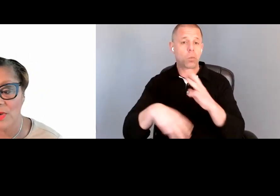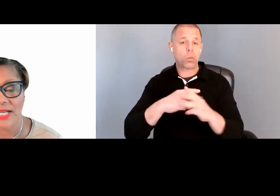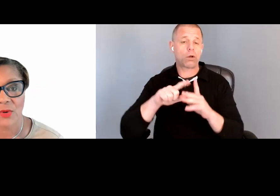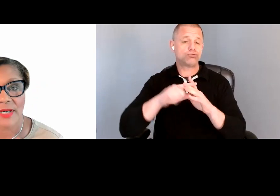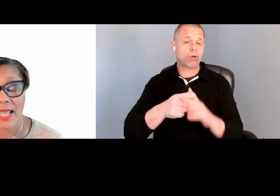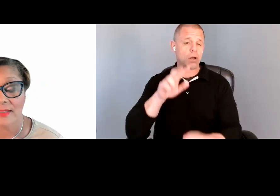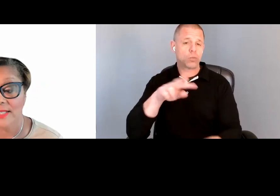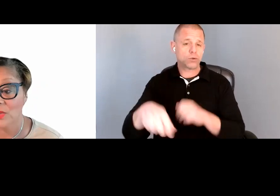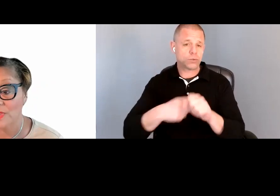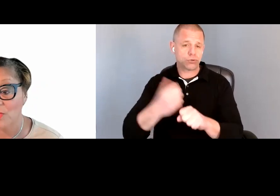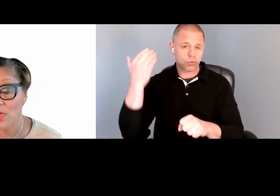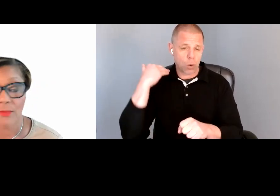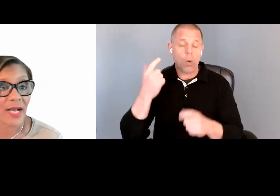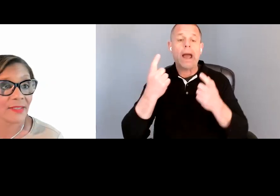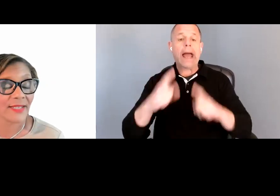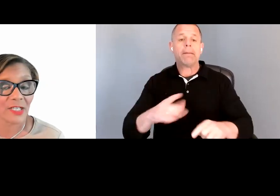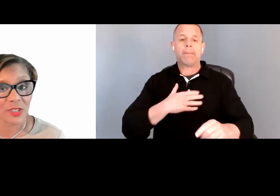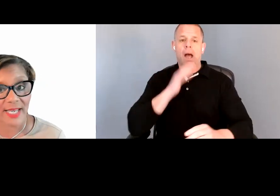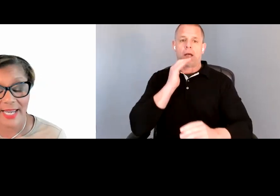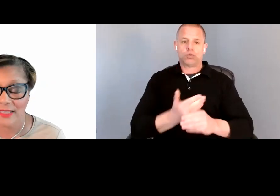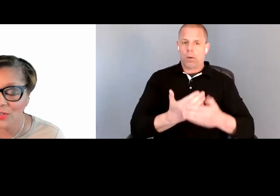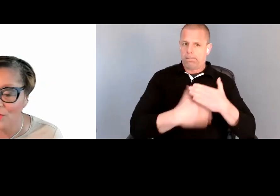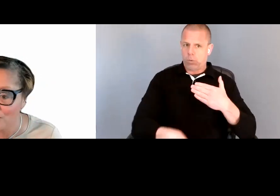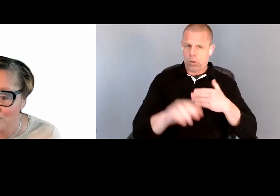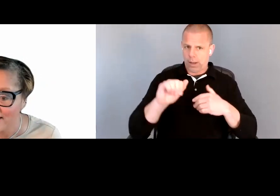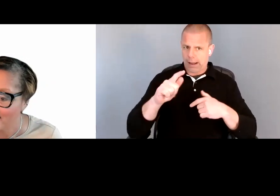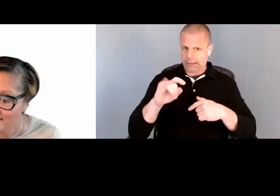when my daughter, Alexander, was born. I am proud to say she is at Catholic University and is a